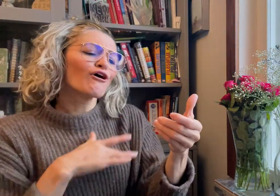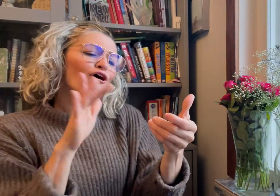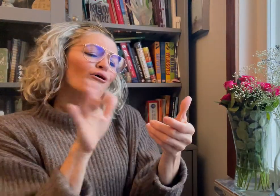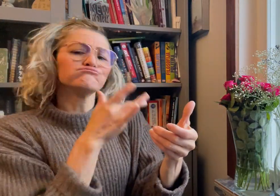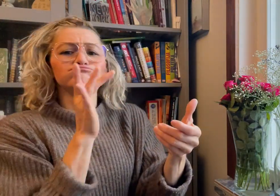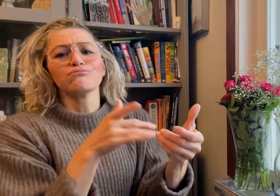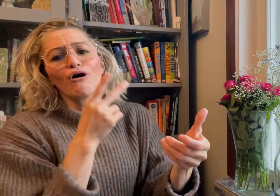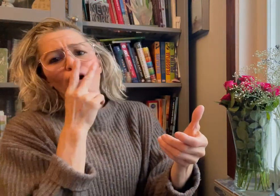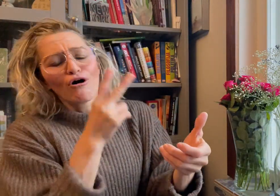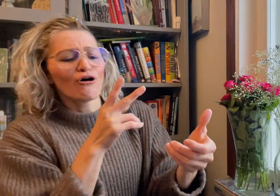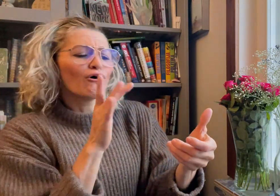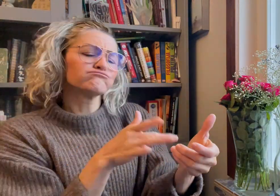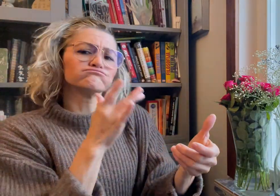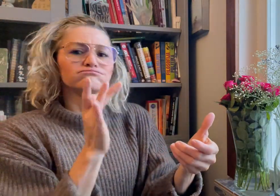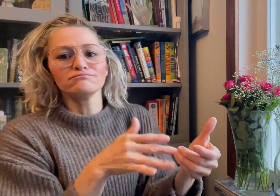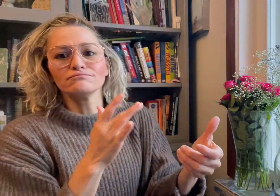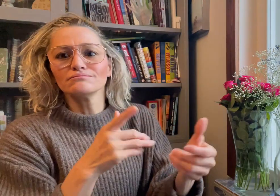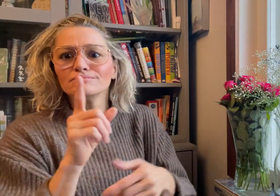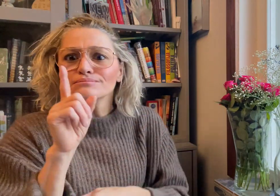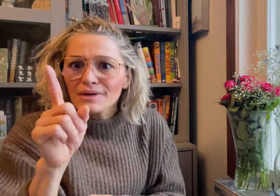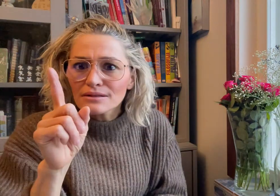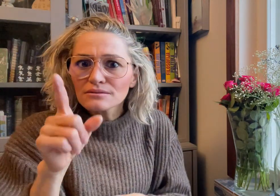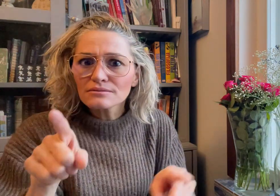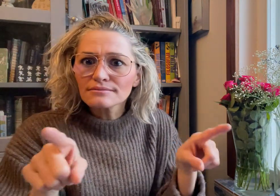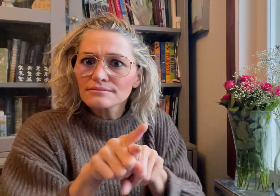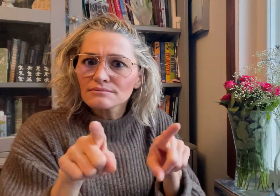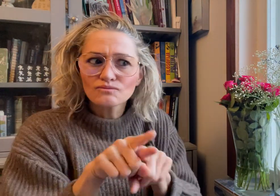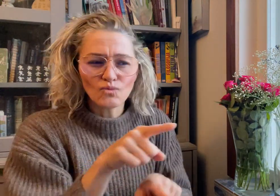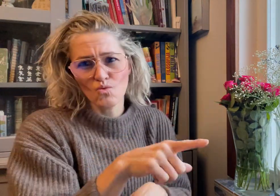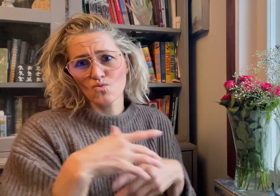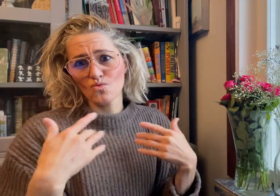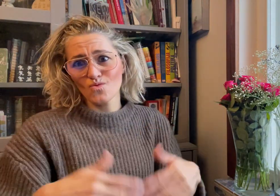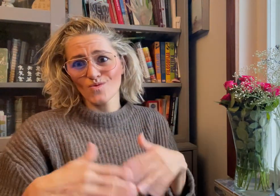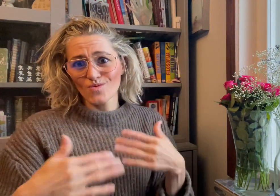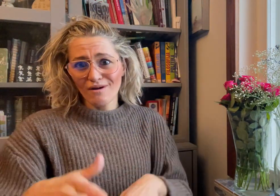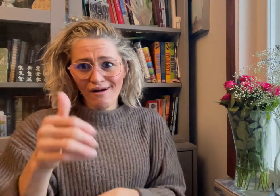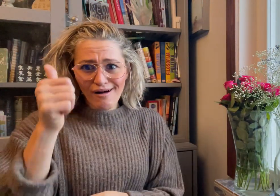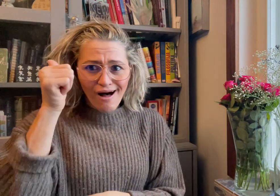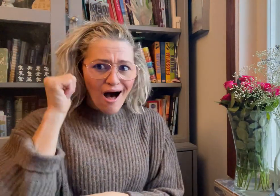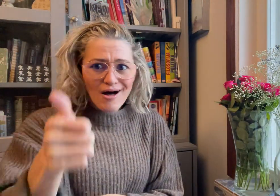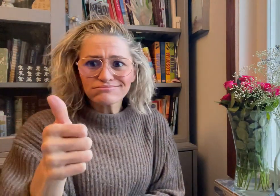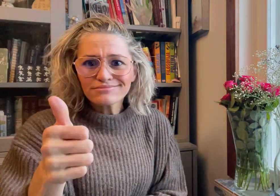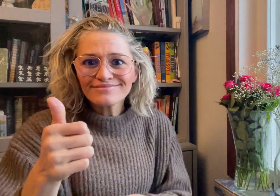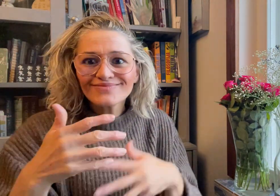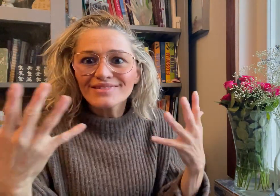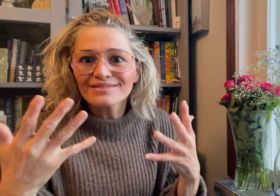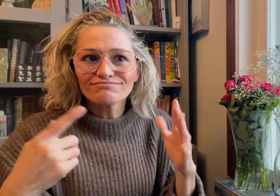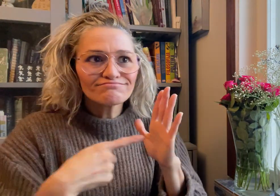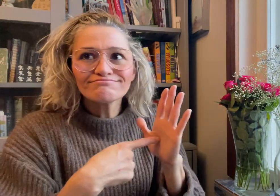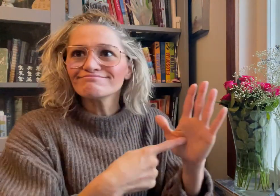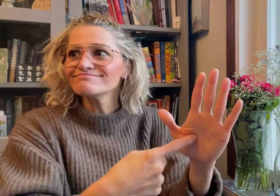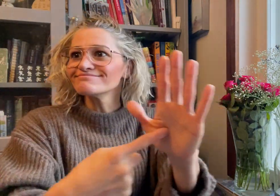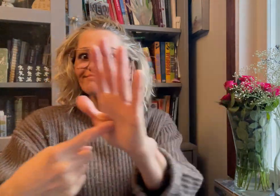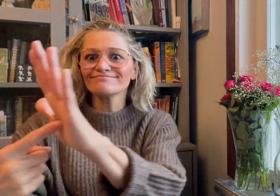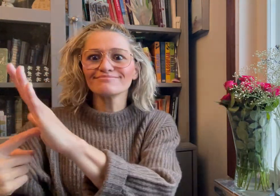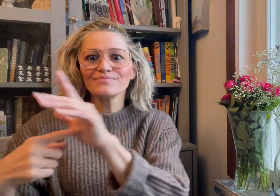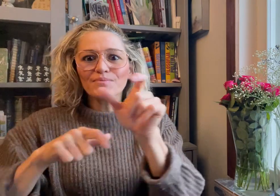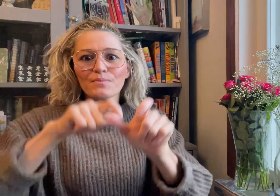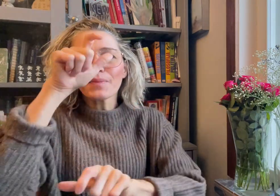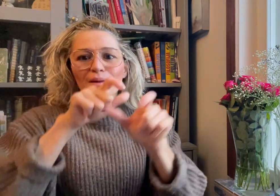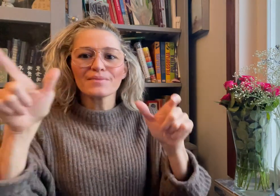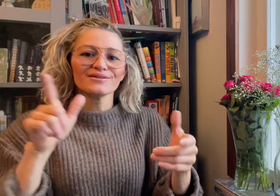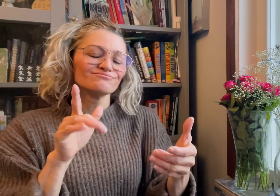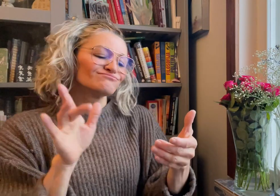of the downtime of watching, but it's also super cool